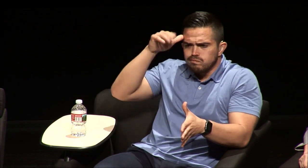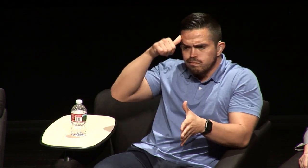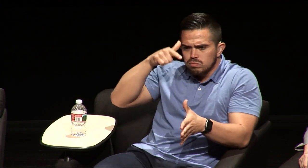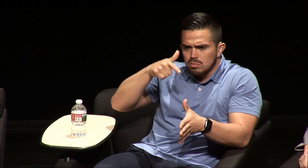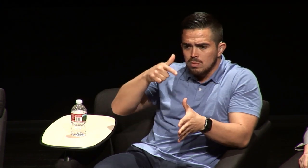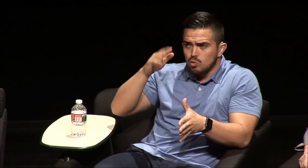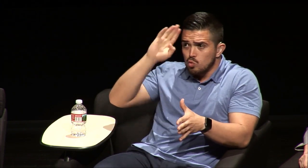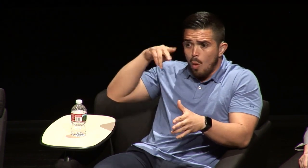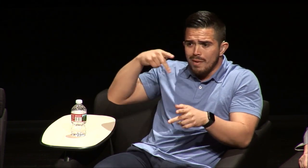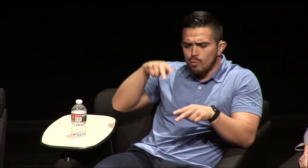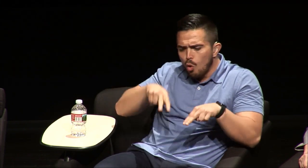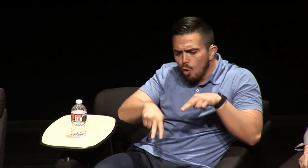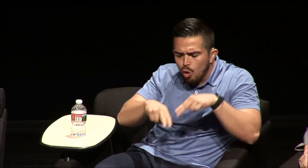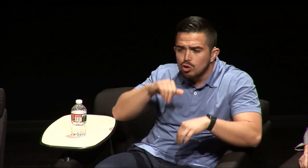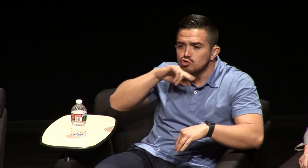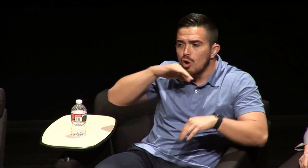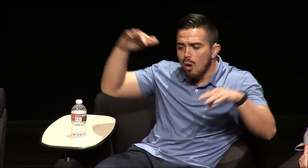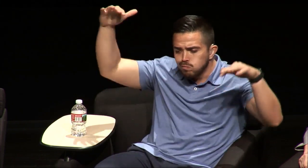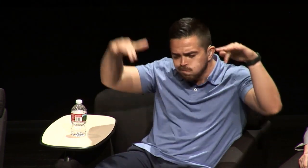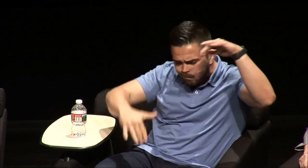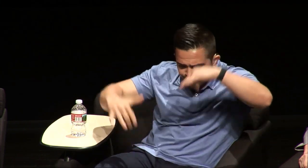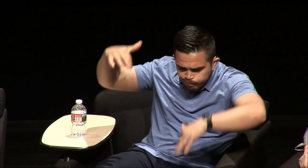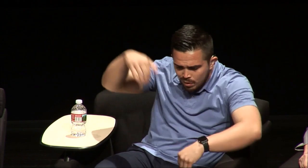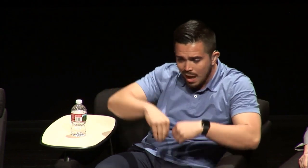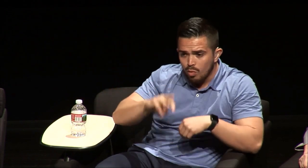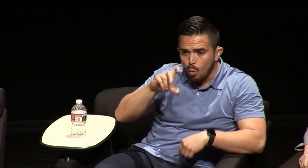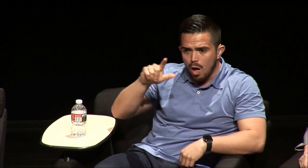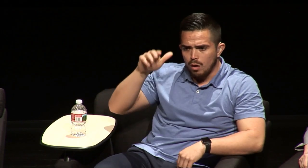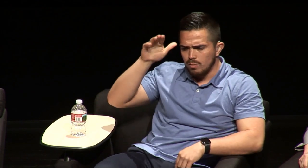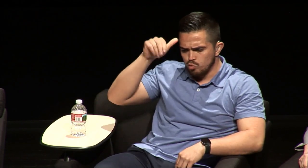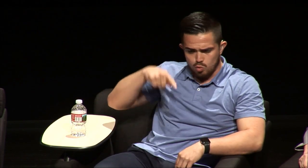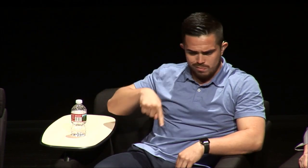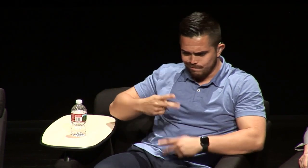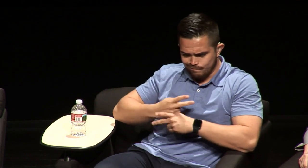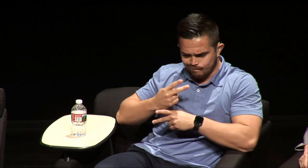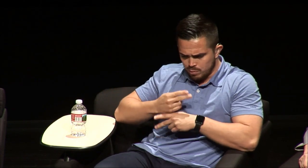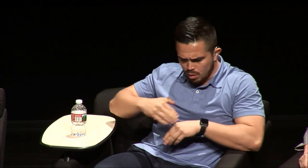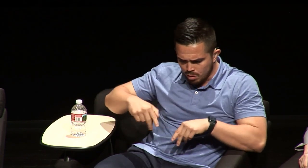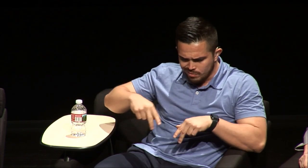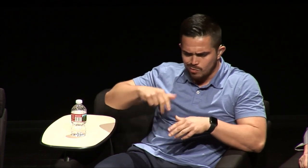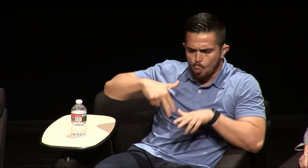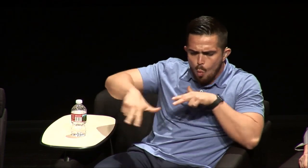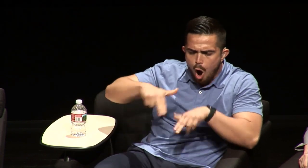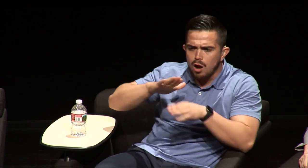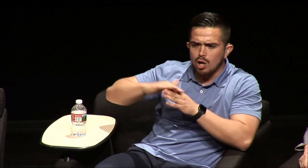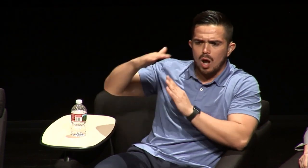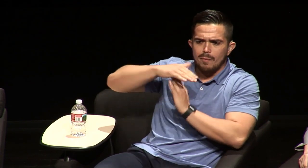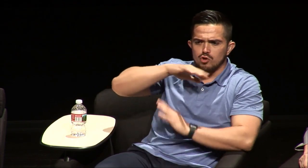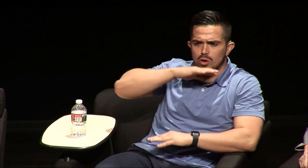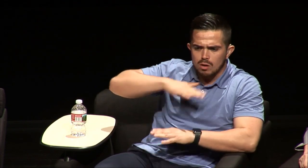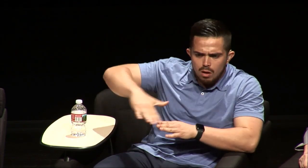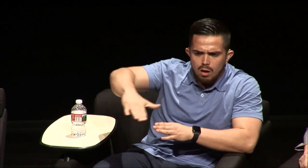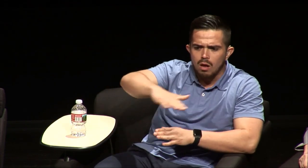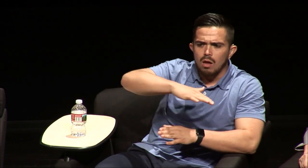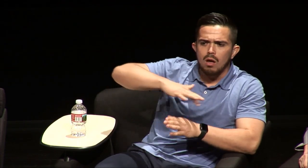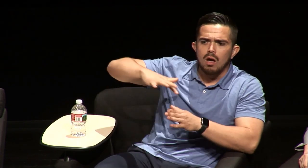the well but the mule is so stubborn people come and they look and they throw things down the well at the mule and the mule figures out a way to walk on top of